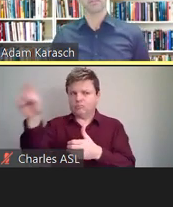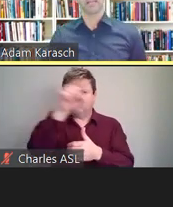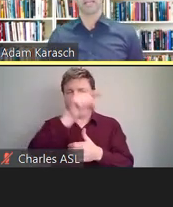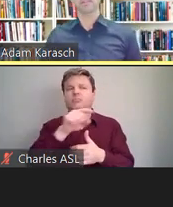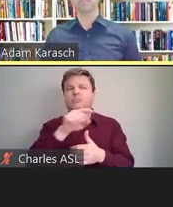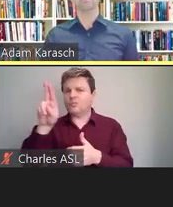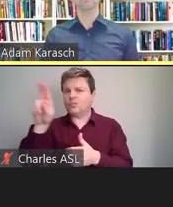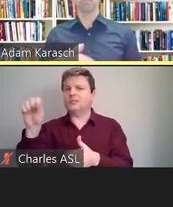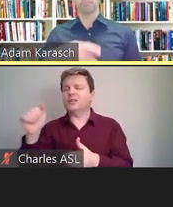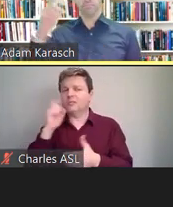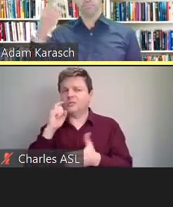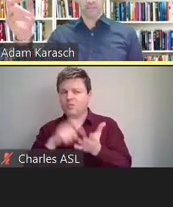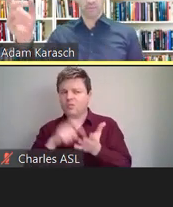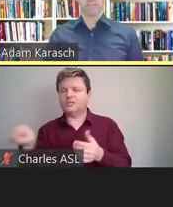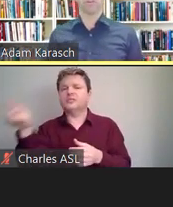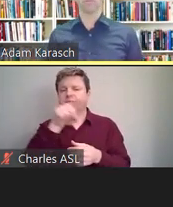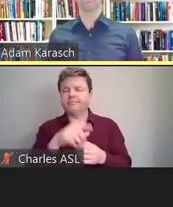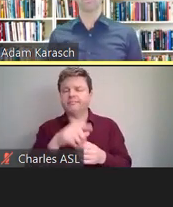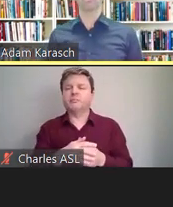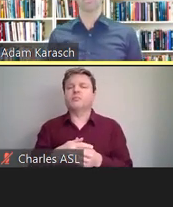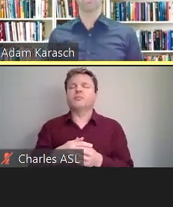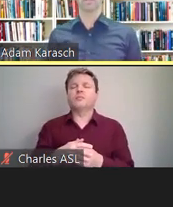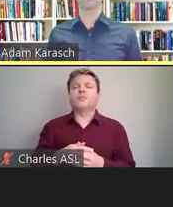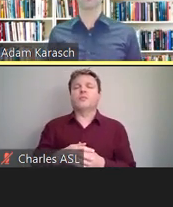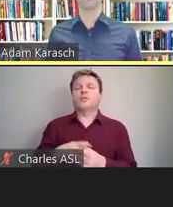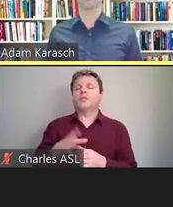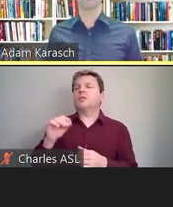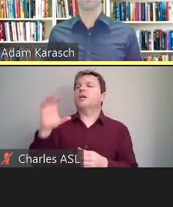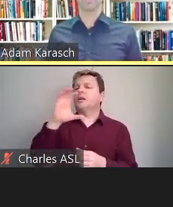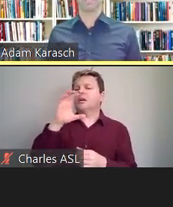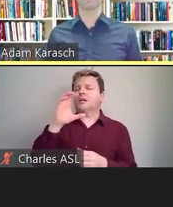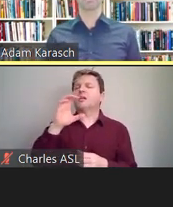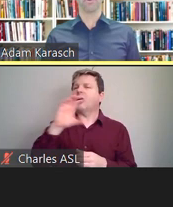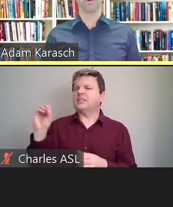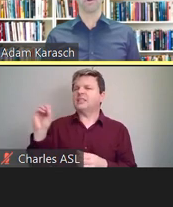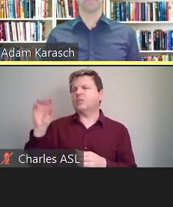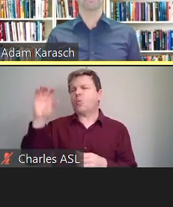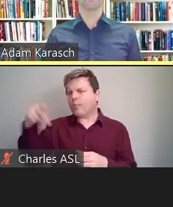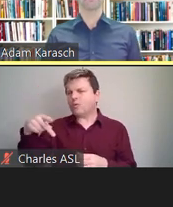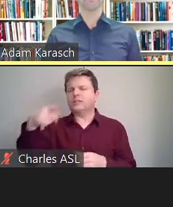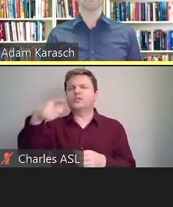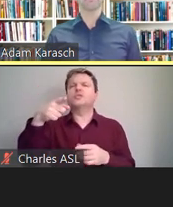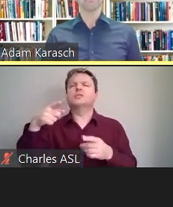and by US-owned corporations that are active abroad.